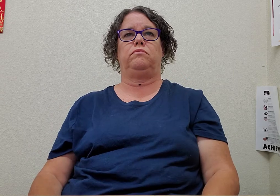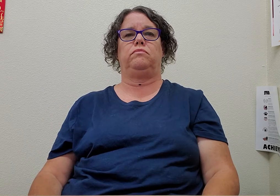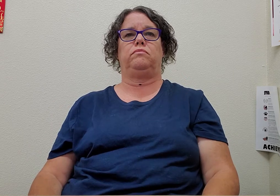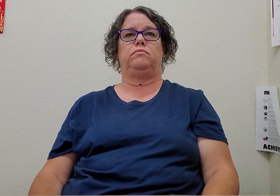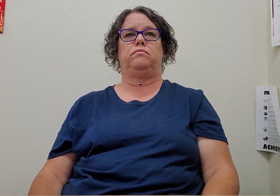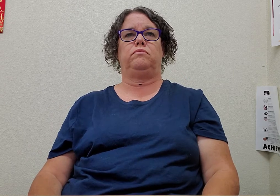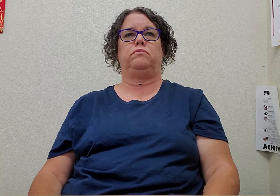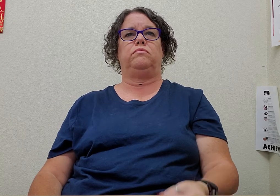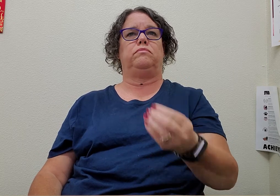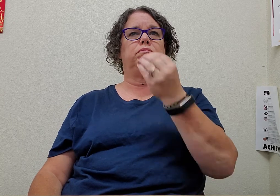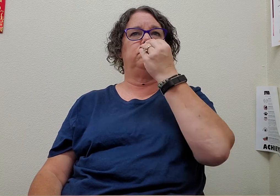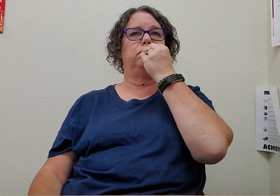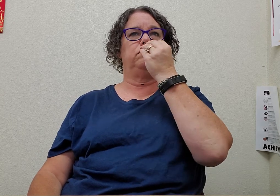food (vending) machine